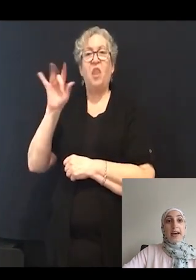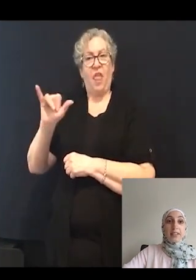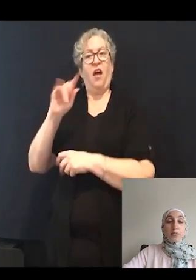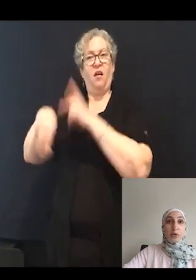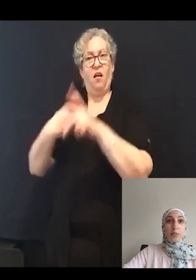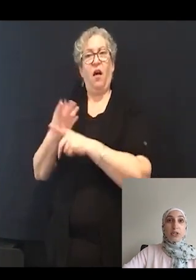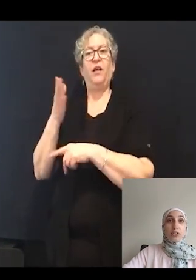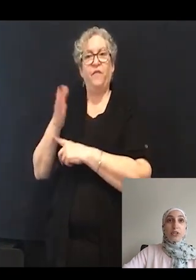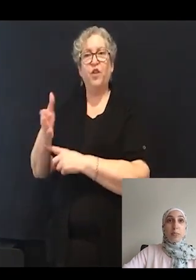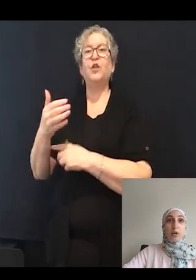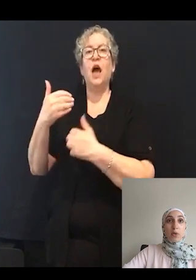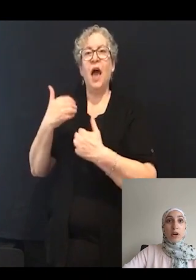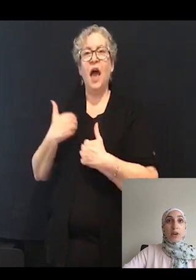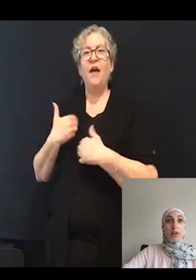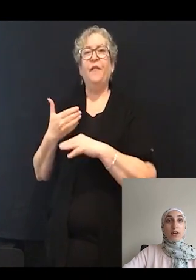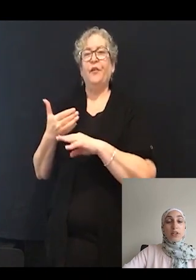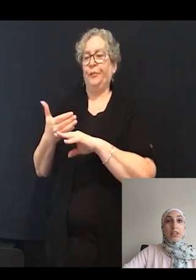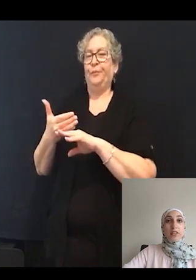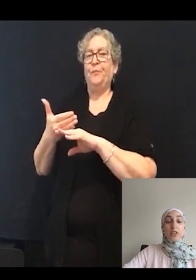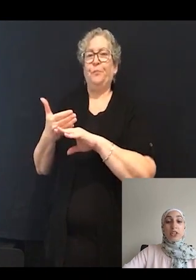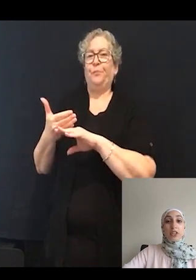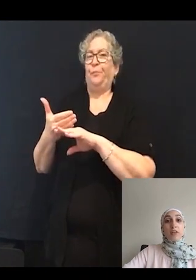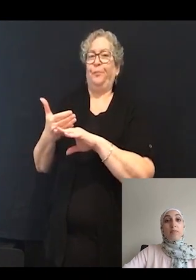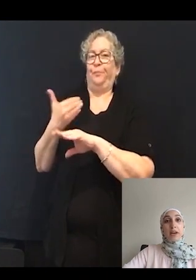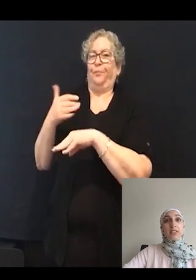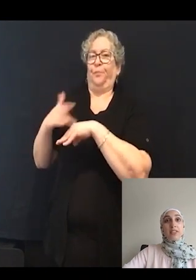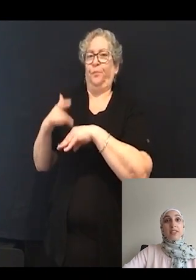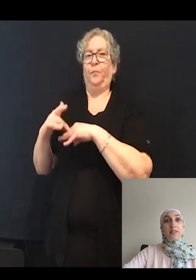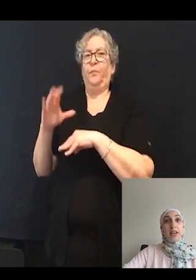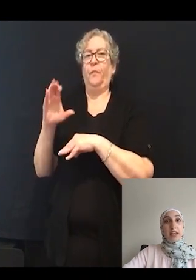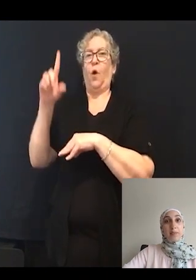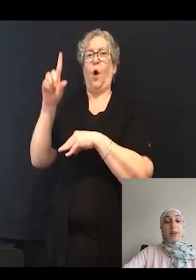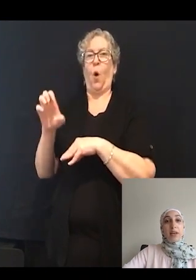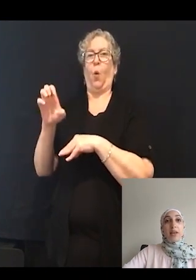has a premature stop codon early in the gene of myosin VIIA.